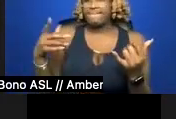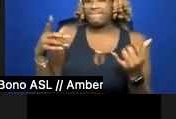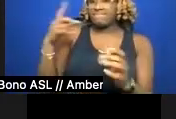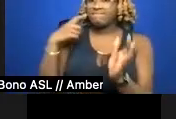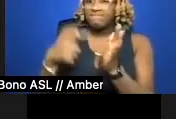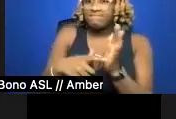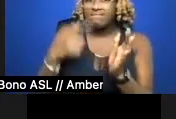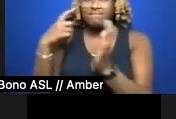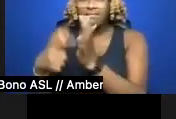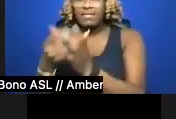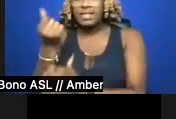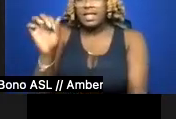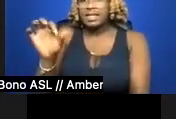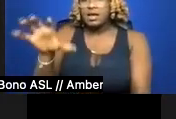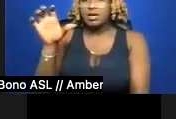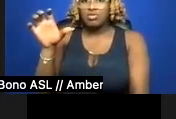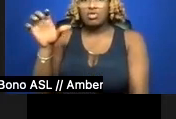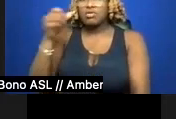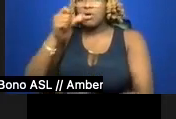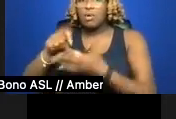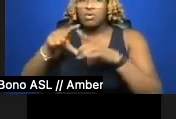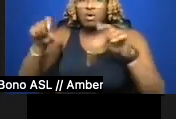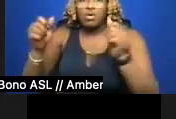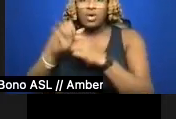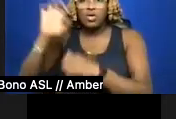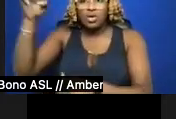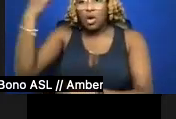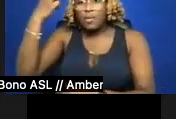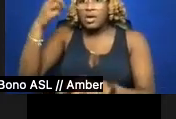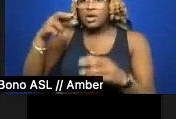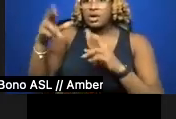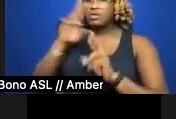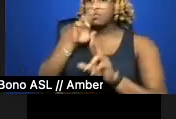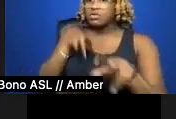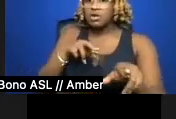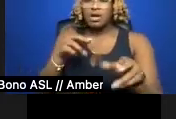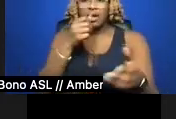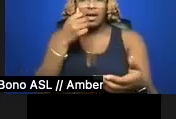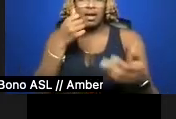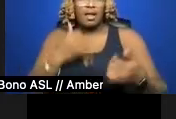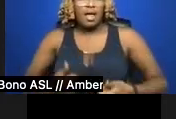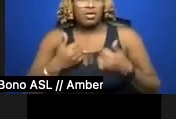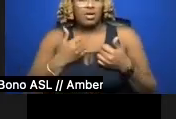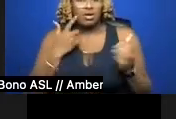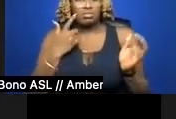with European return addresses seize my eyes. Never one to expect facsimile,